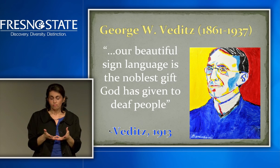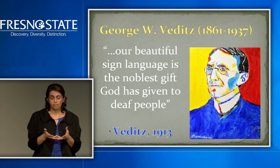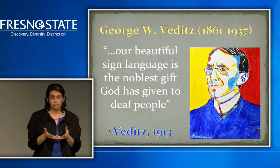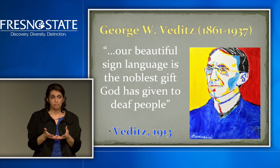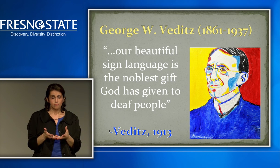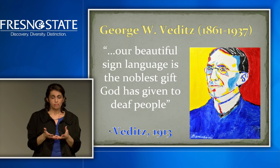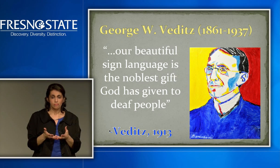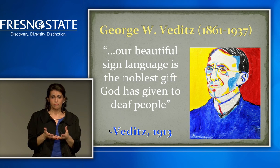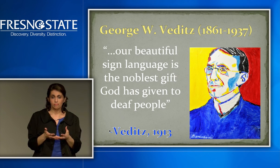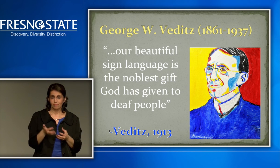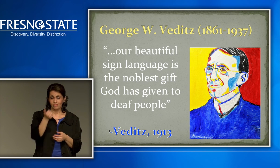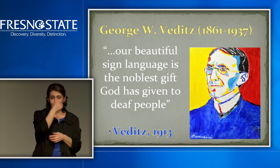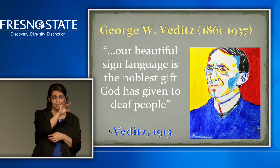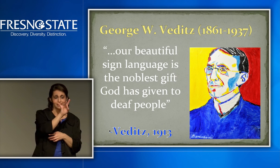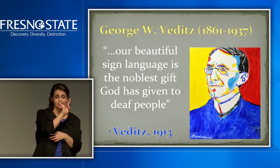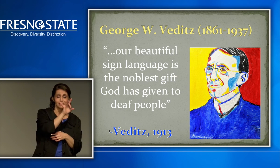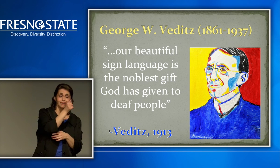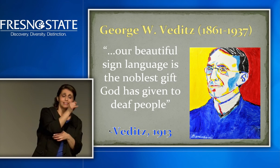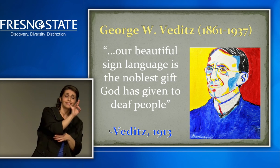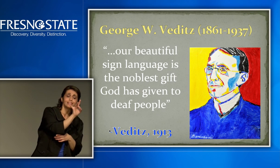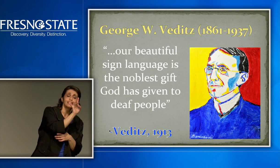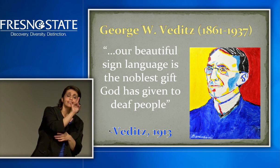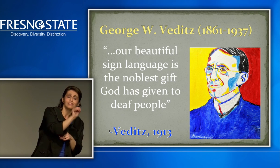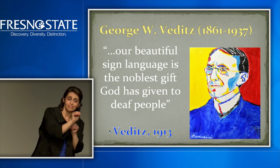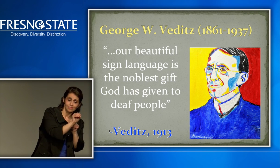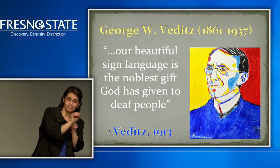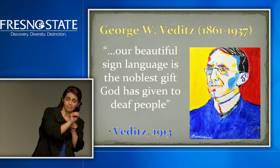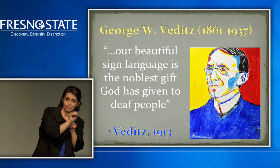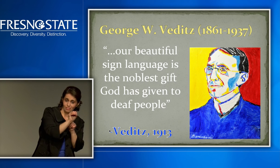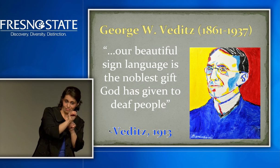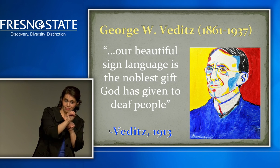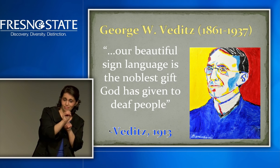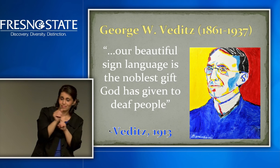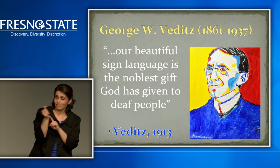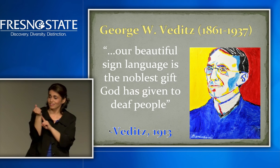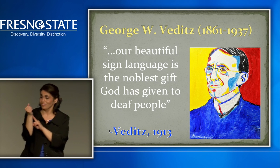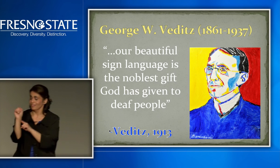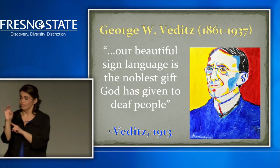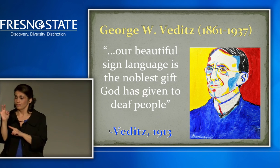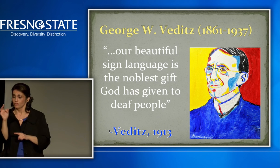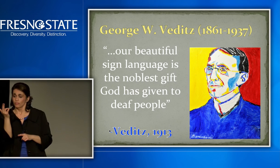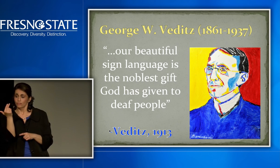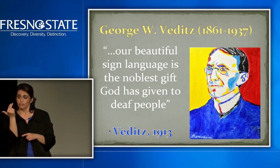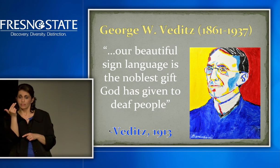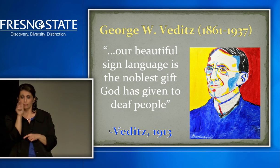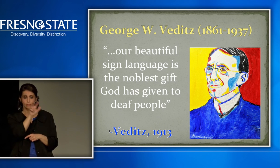education of the deaf that banned the use of sign language in all schools.